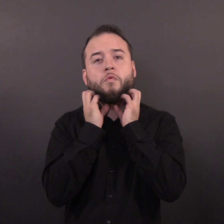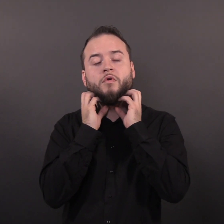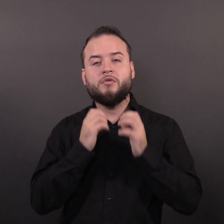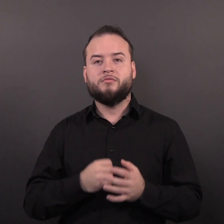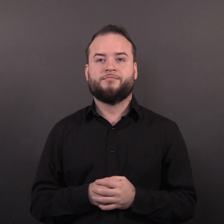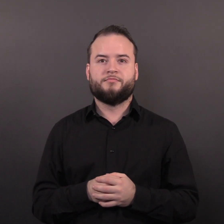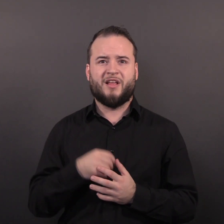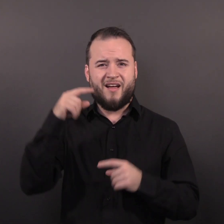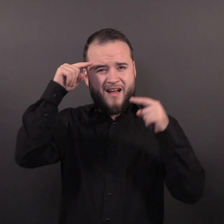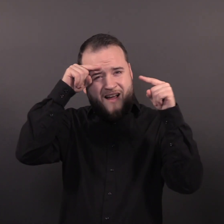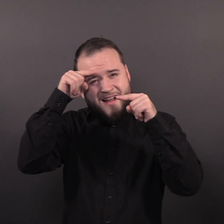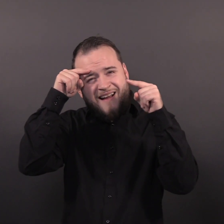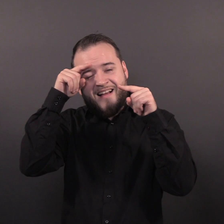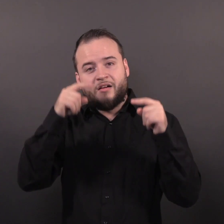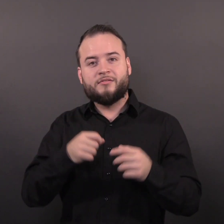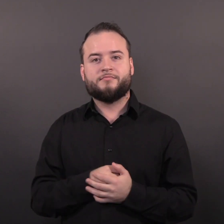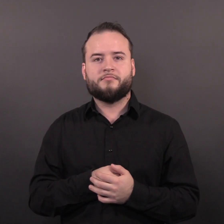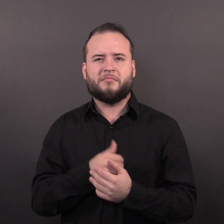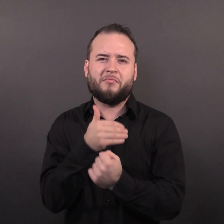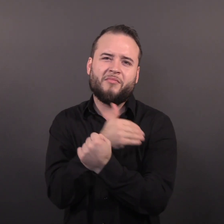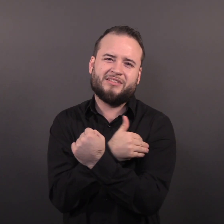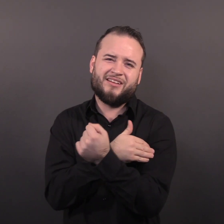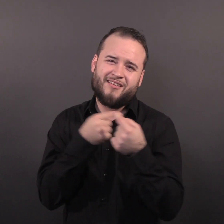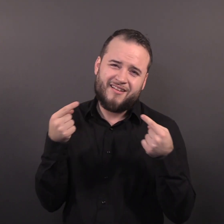• Back pain • Low energy